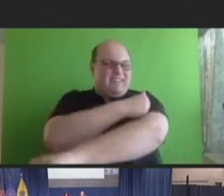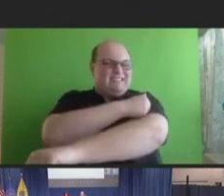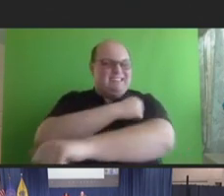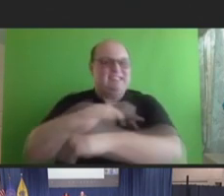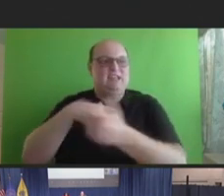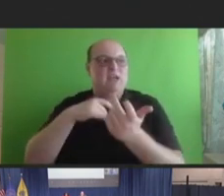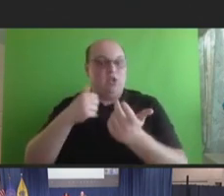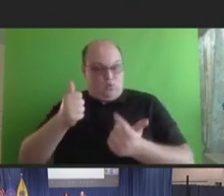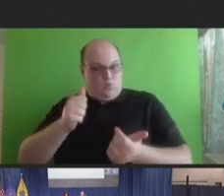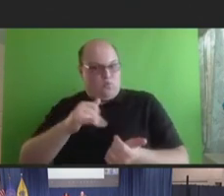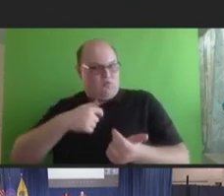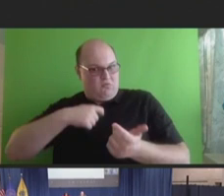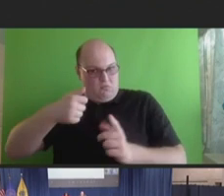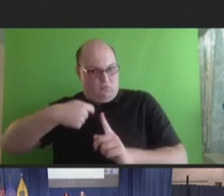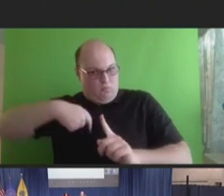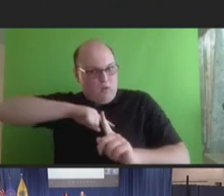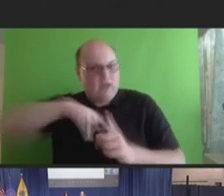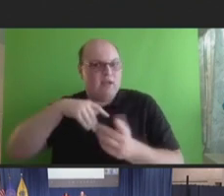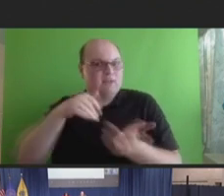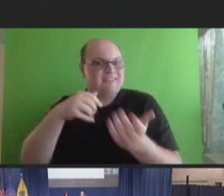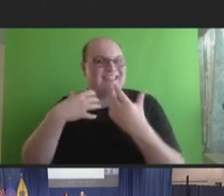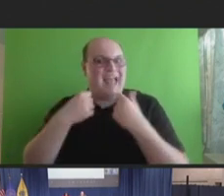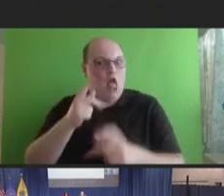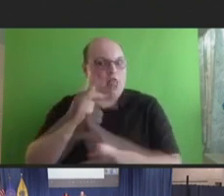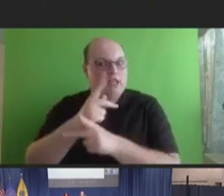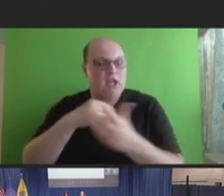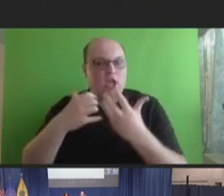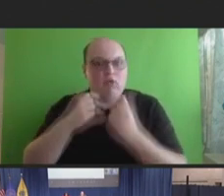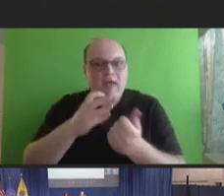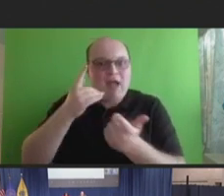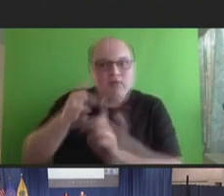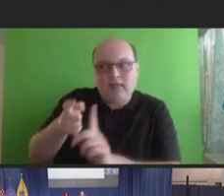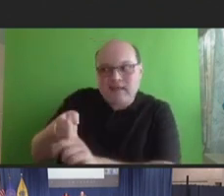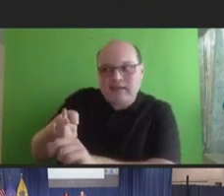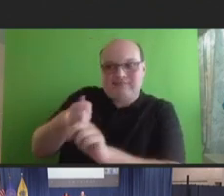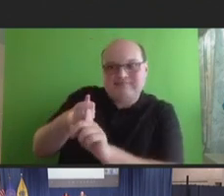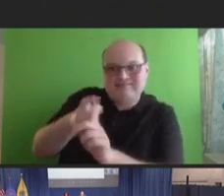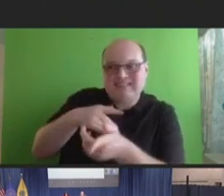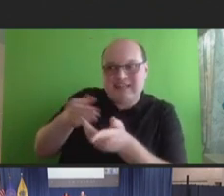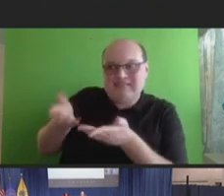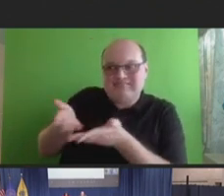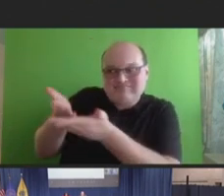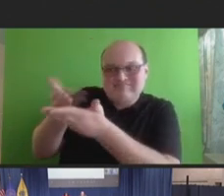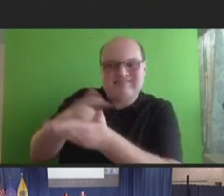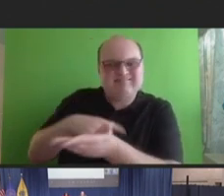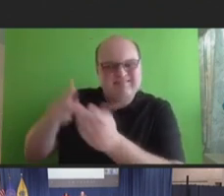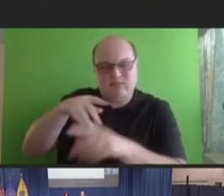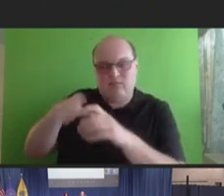how to get our arms back around this group that are just kind of like, "Ugh, not again."